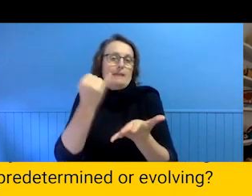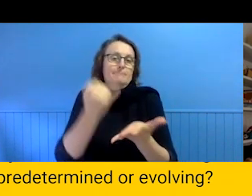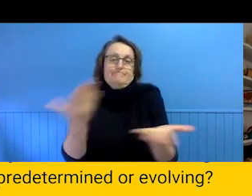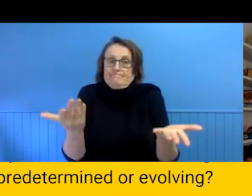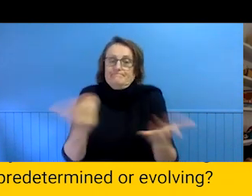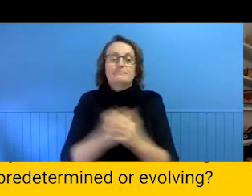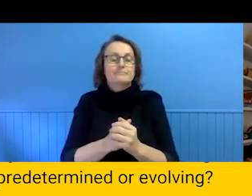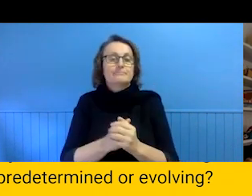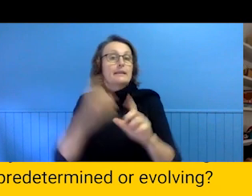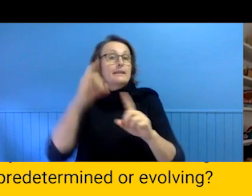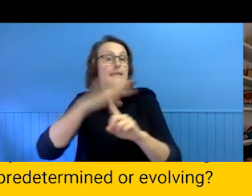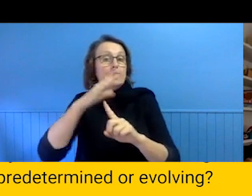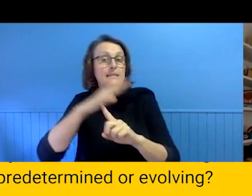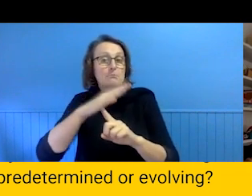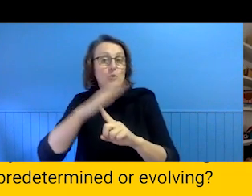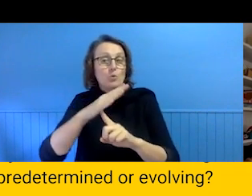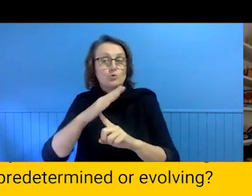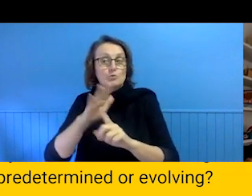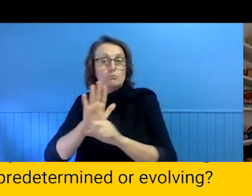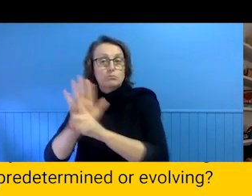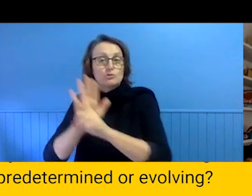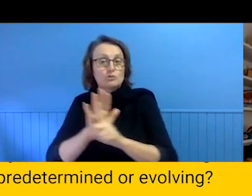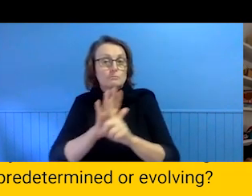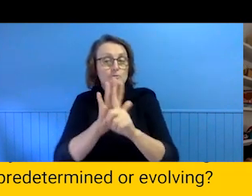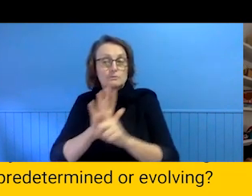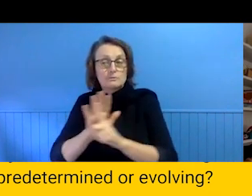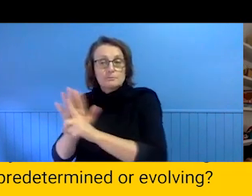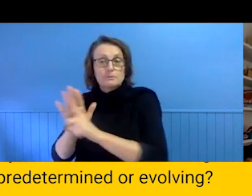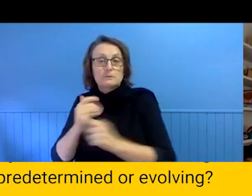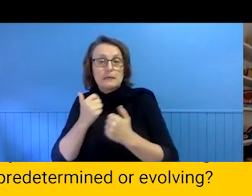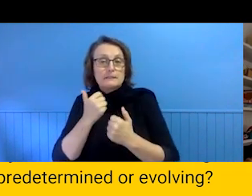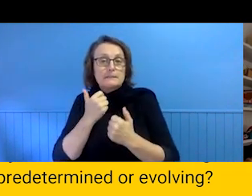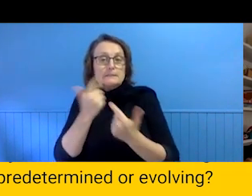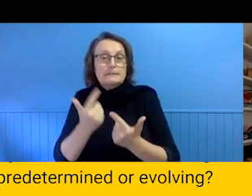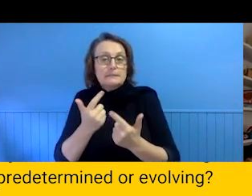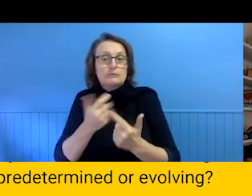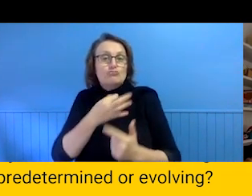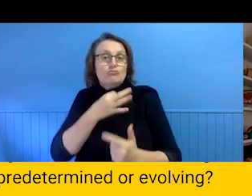important to push each other. That we keep taking risks. As